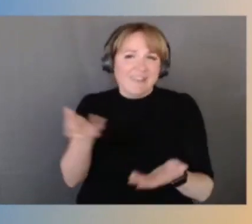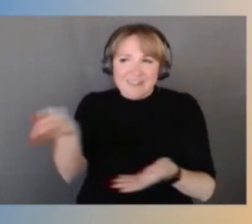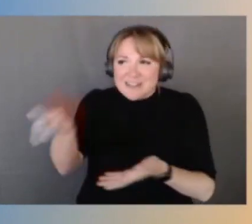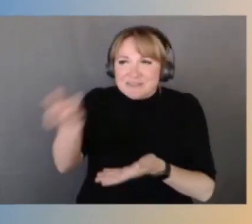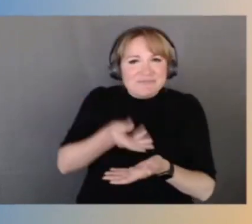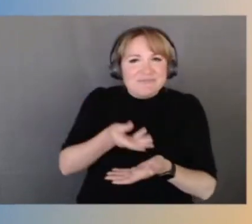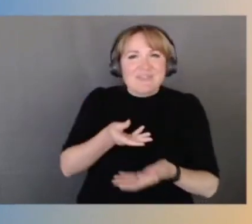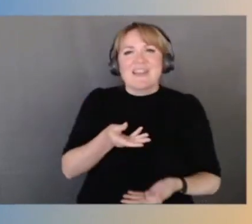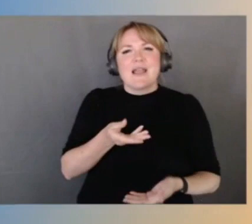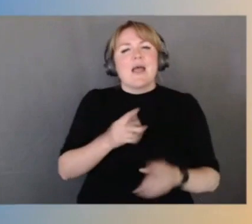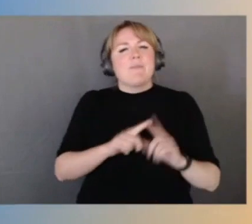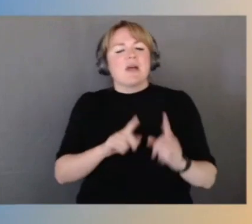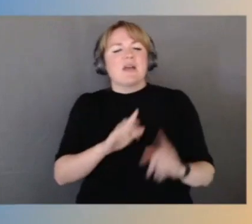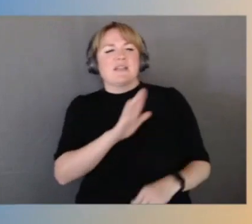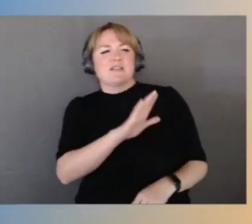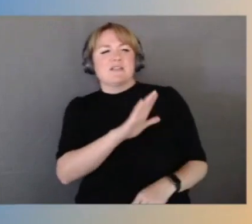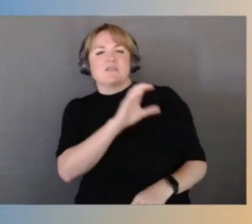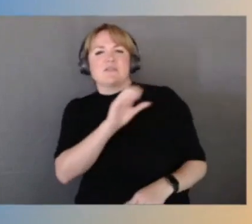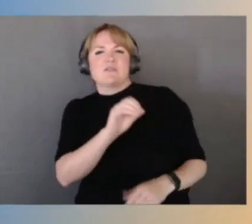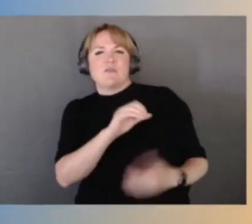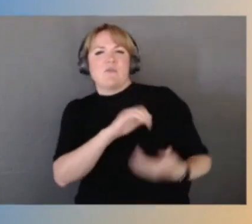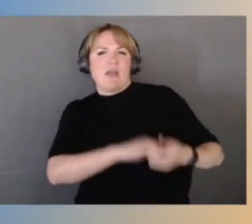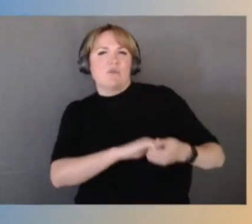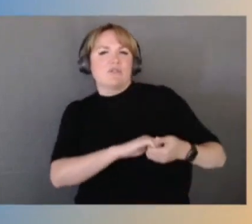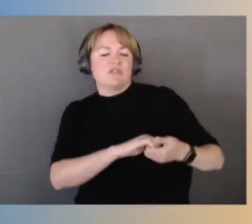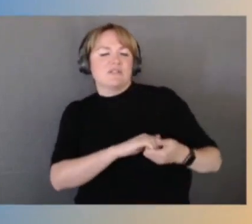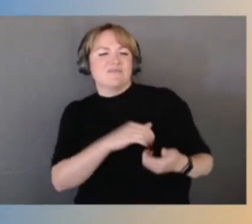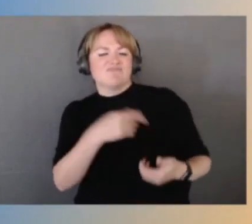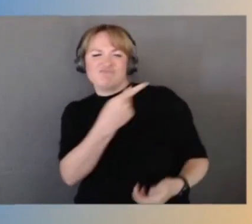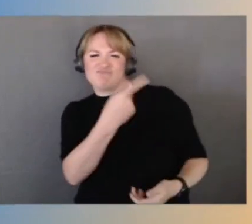"we can do something different. We can do something better. We can build a business to do that".